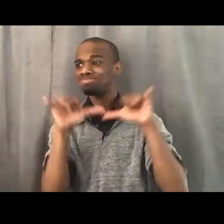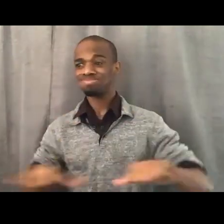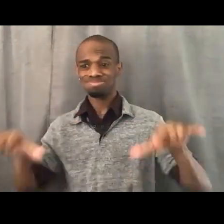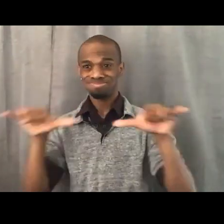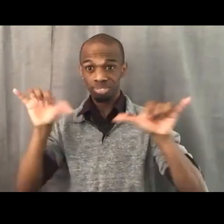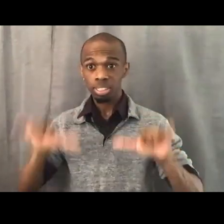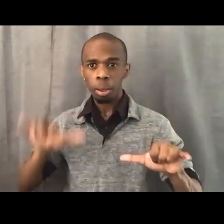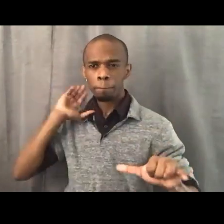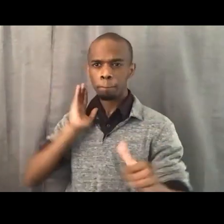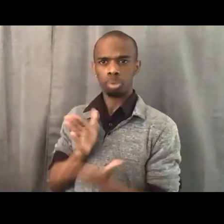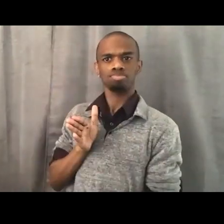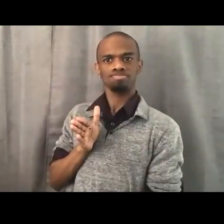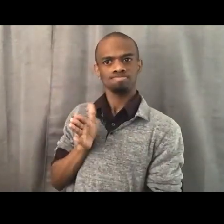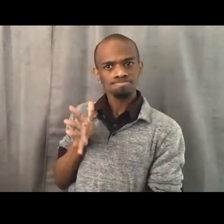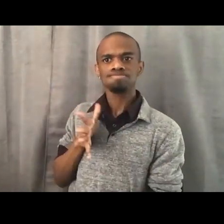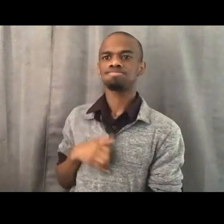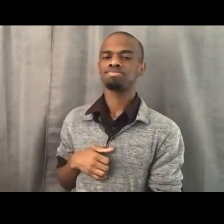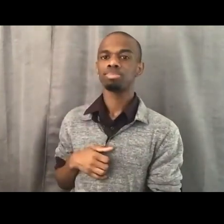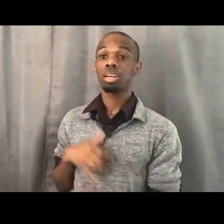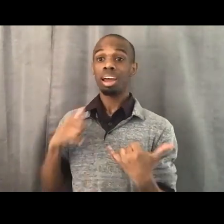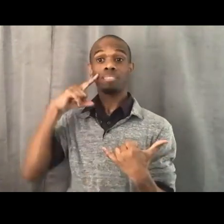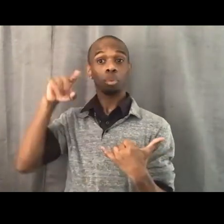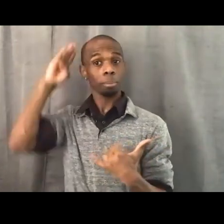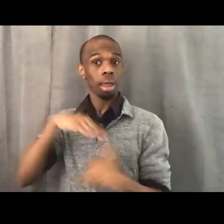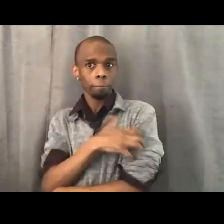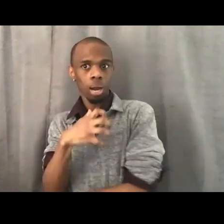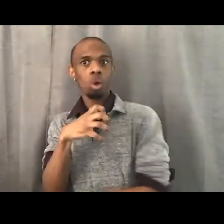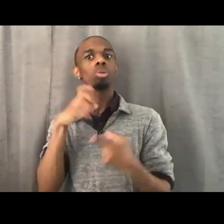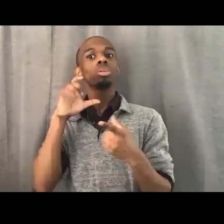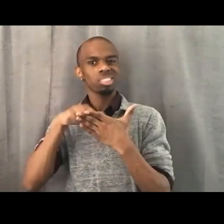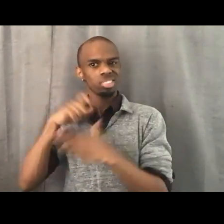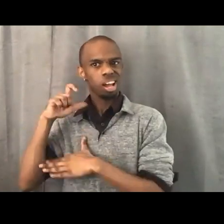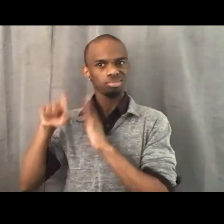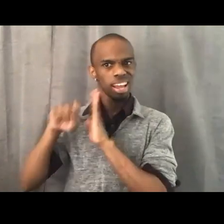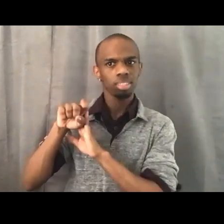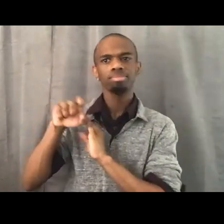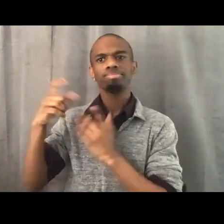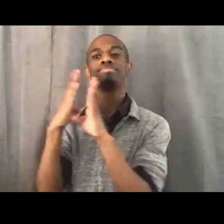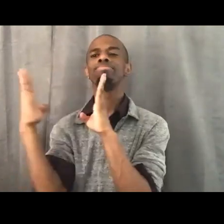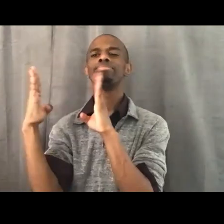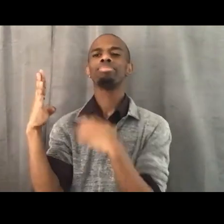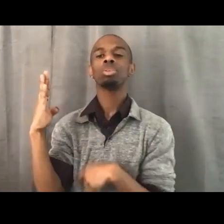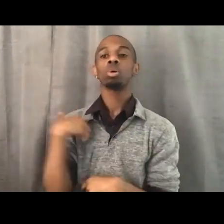that says we don't wanna be included. We don't wanna be brought into what they call a burning house.